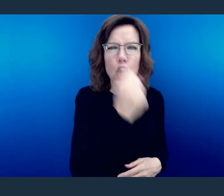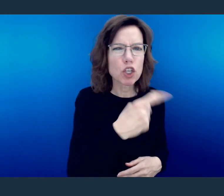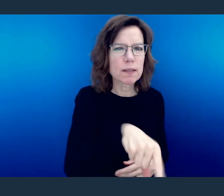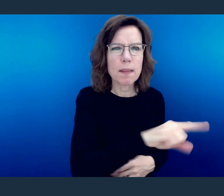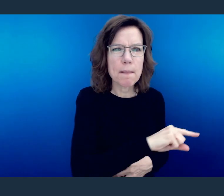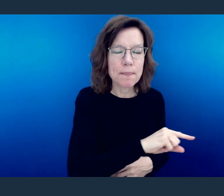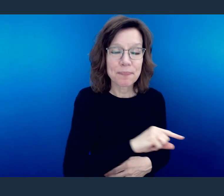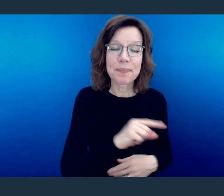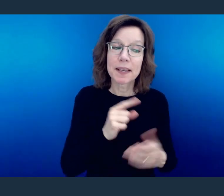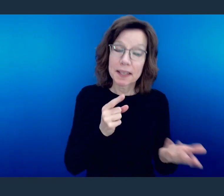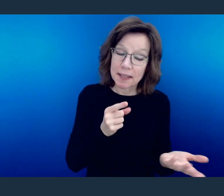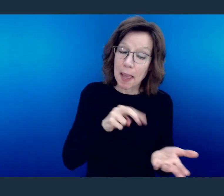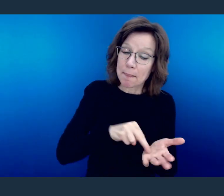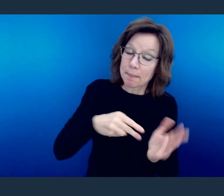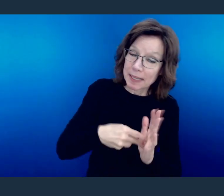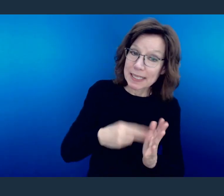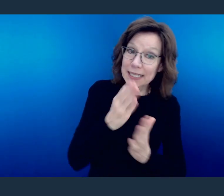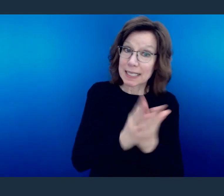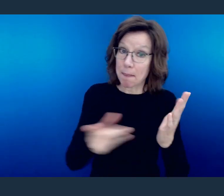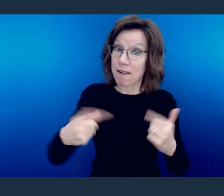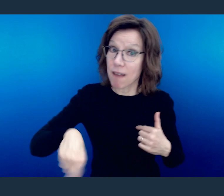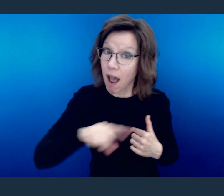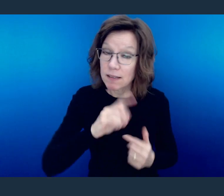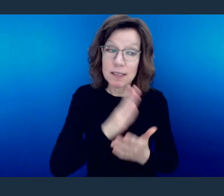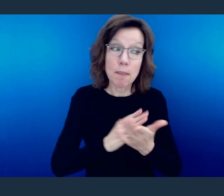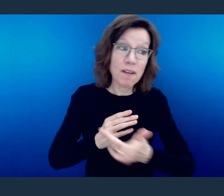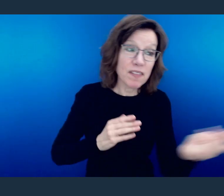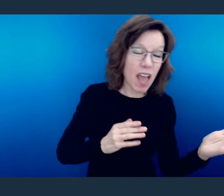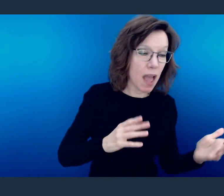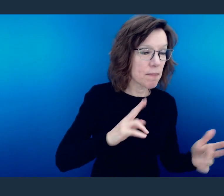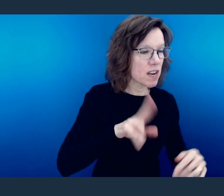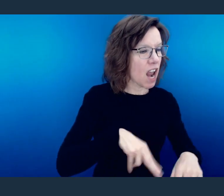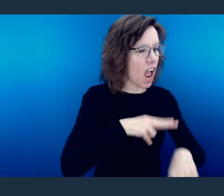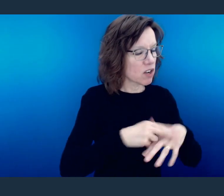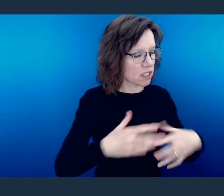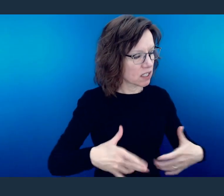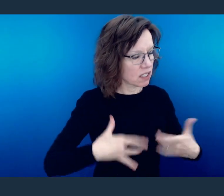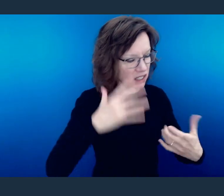that some of us and some of them have a natural cursing spirit on us.